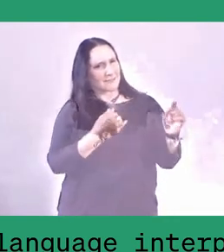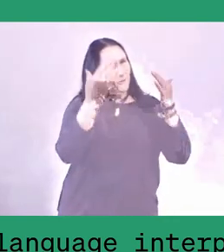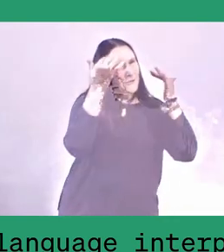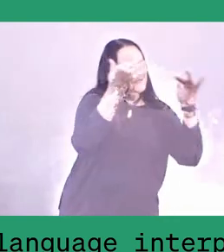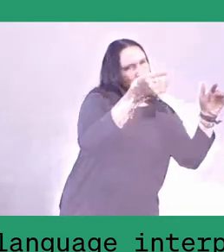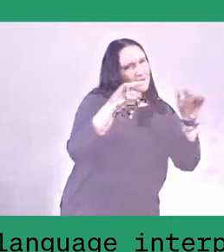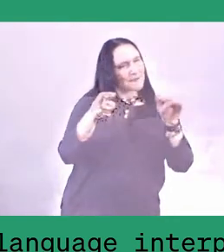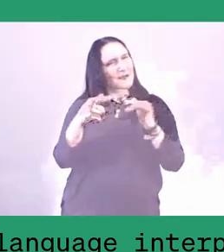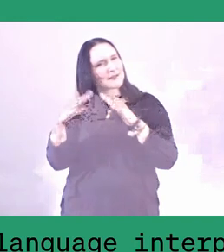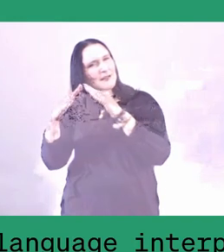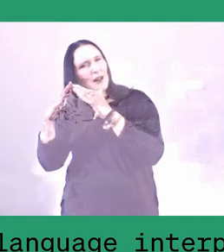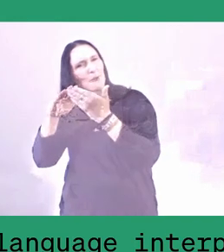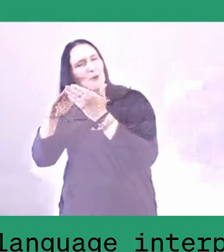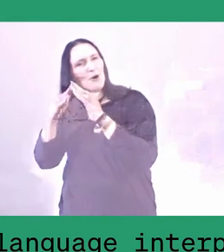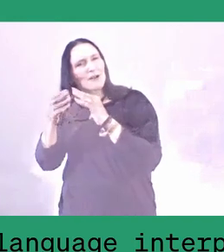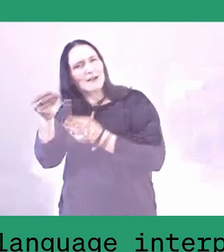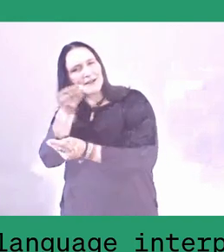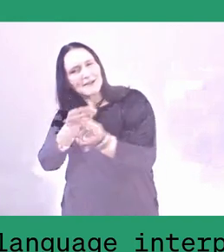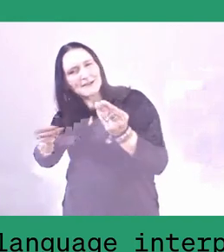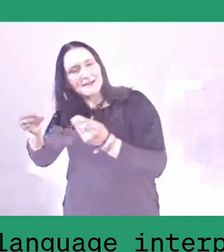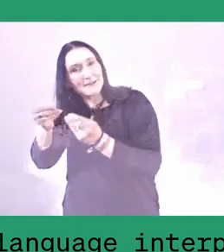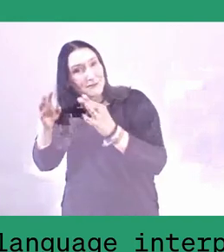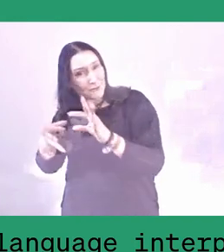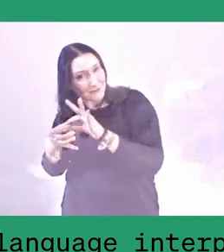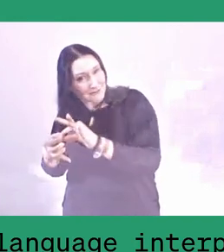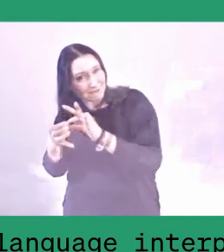this idea of the lumbung? OK. Thank you, Jumana.